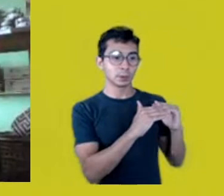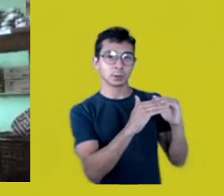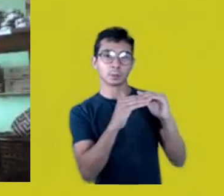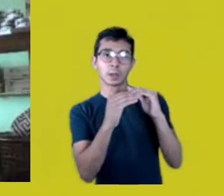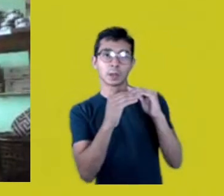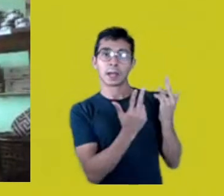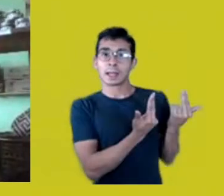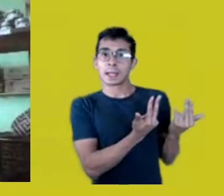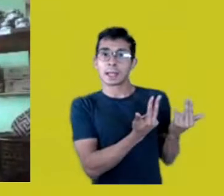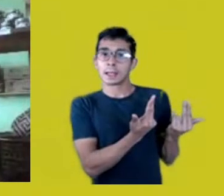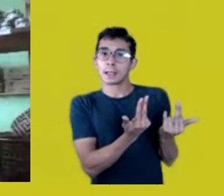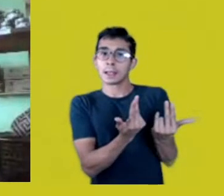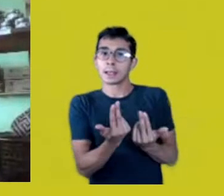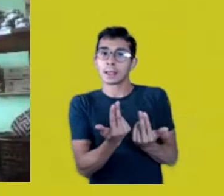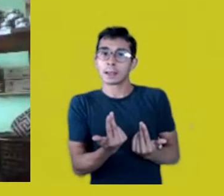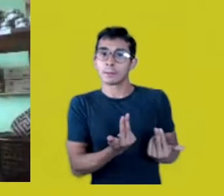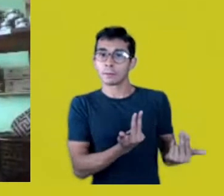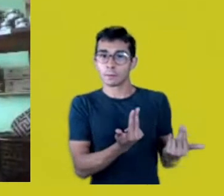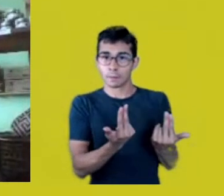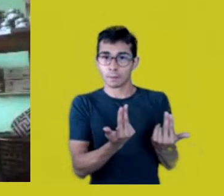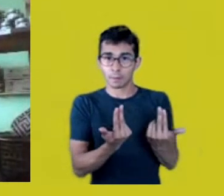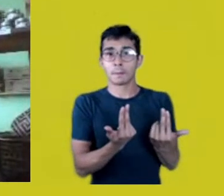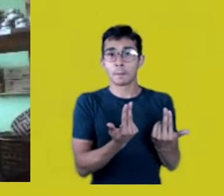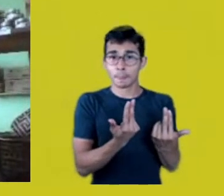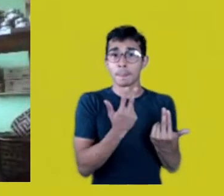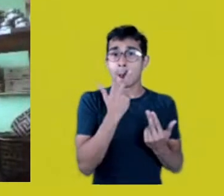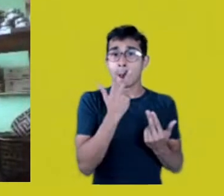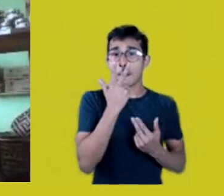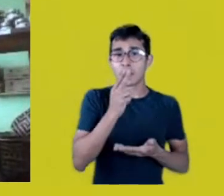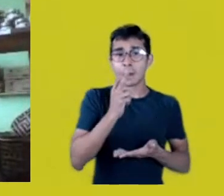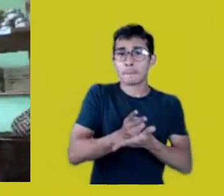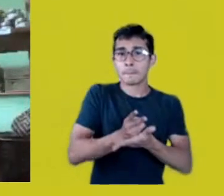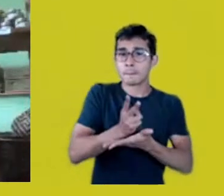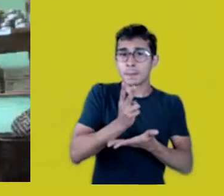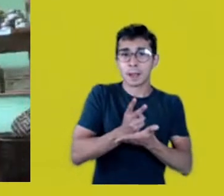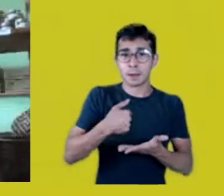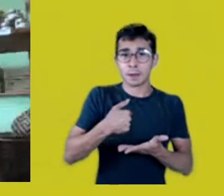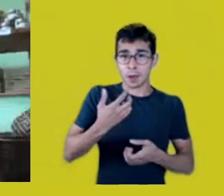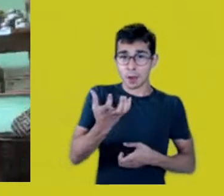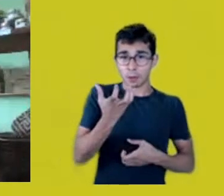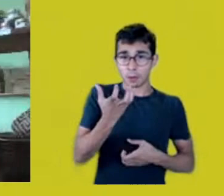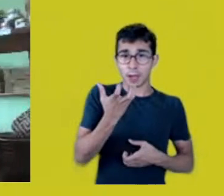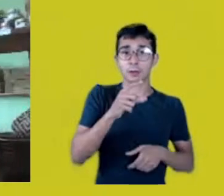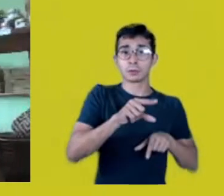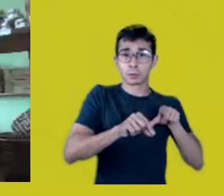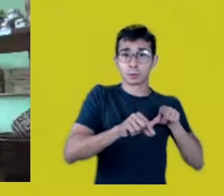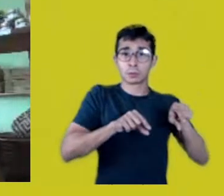as if only what you want and dominate could be grown in there.